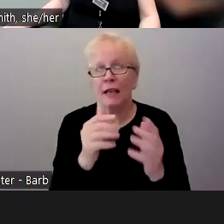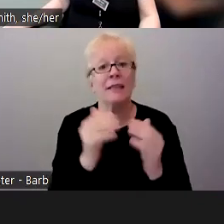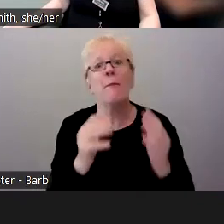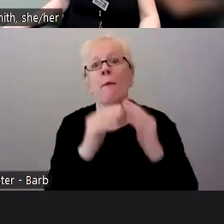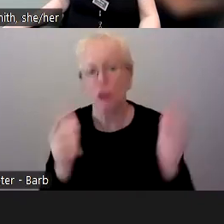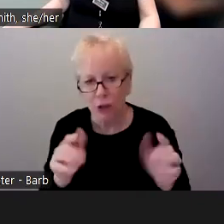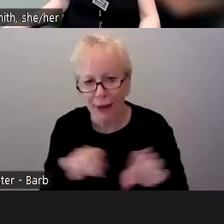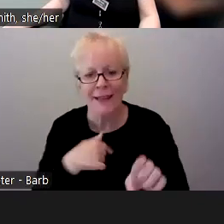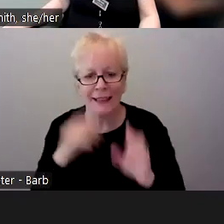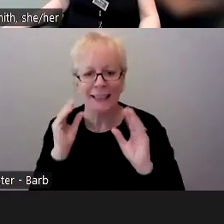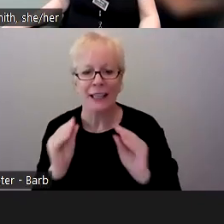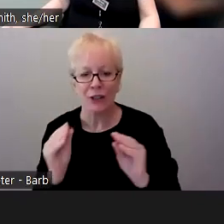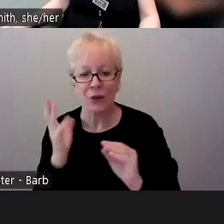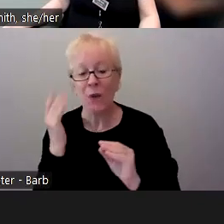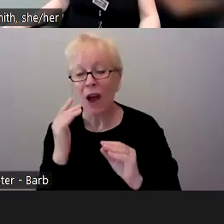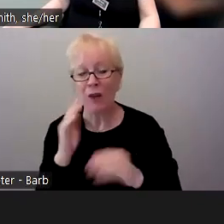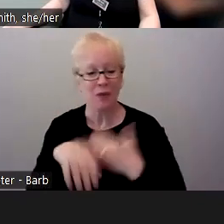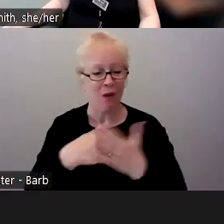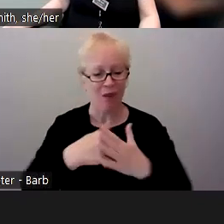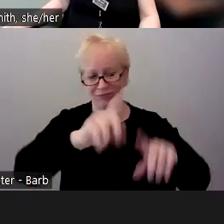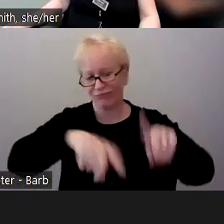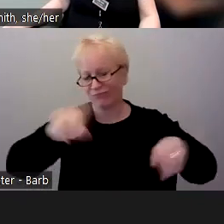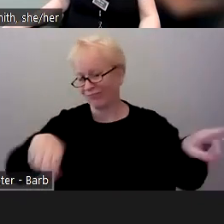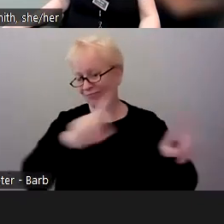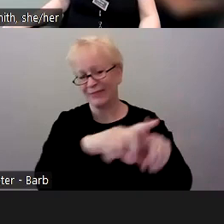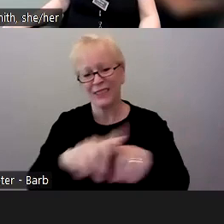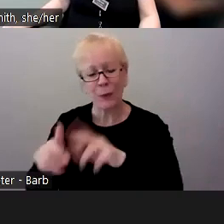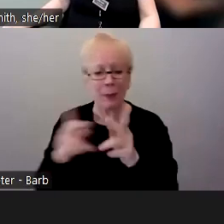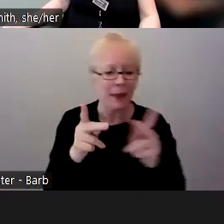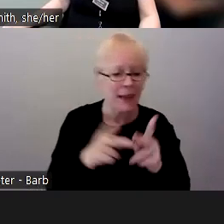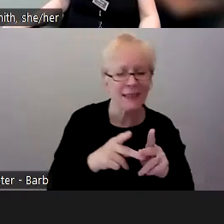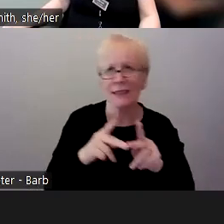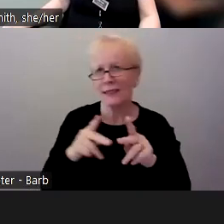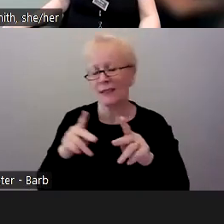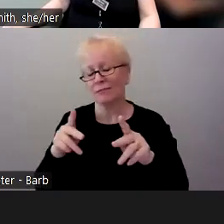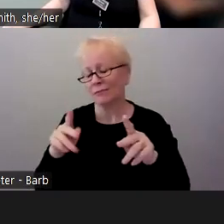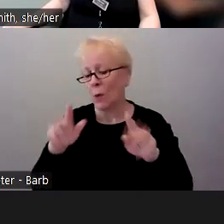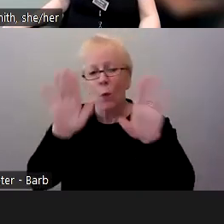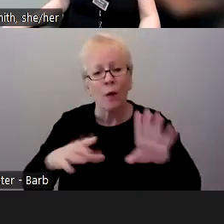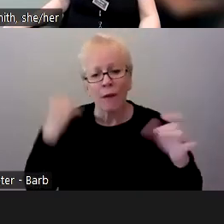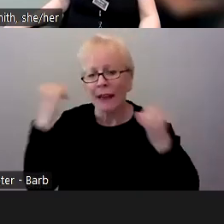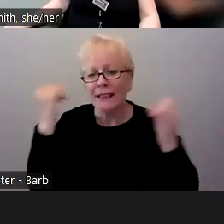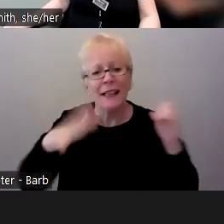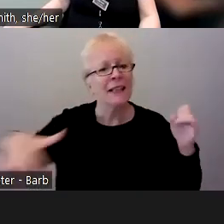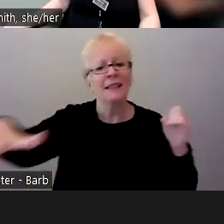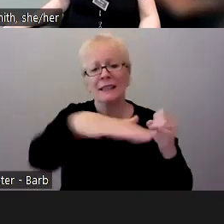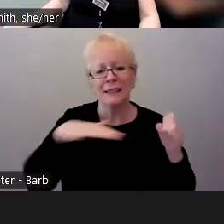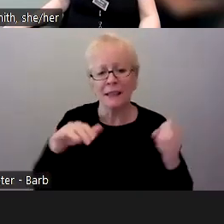places. And there's so many great ideas out there that there's just not enough time in the day to try.